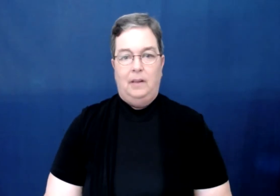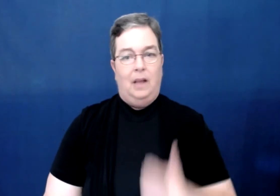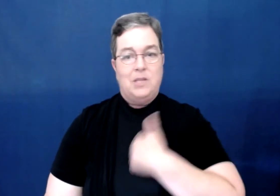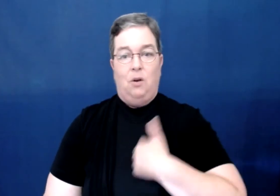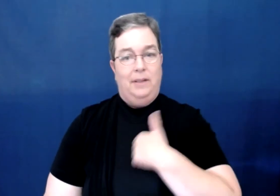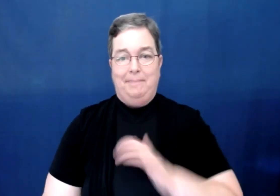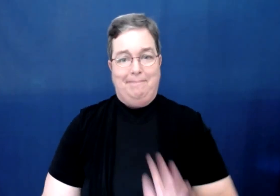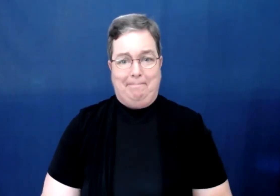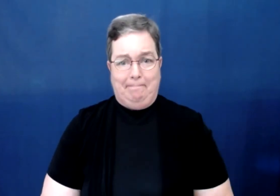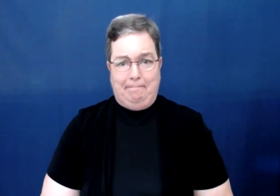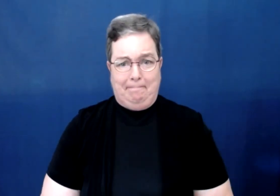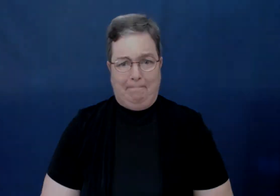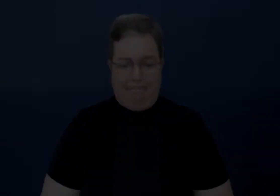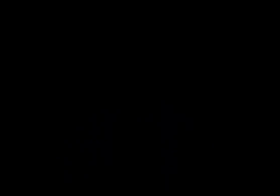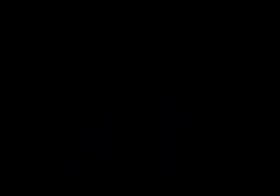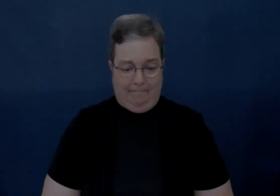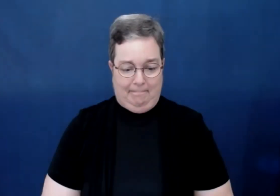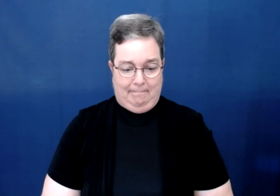I'm sorry (speaking to the videographer. The videographer replies in text).